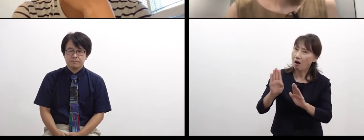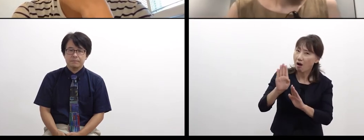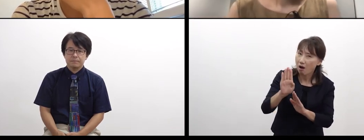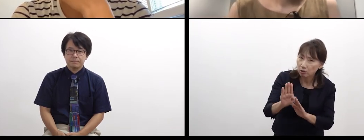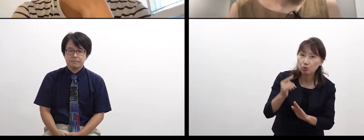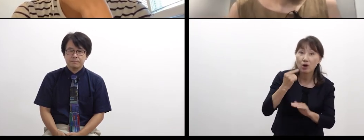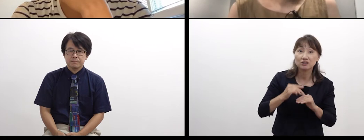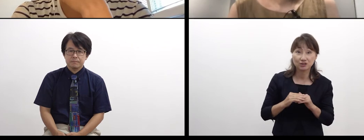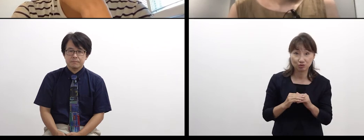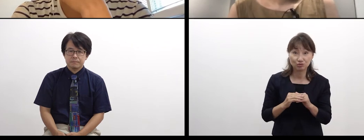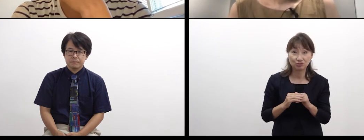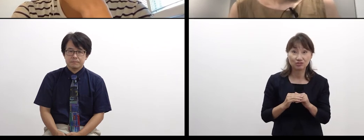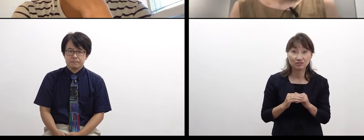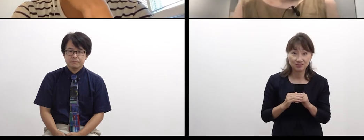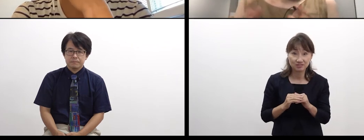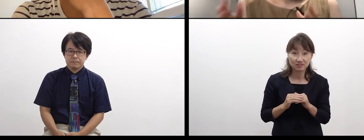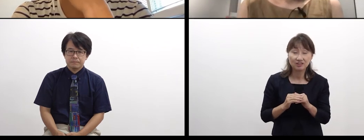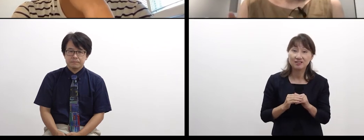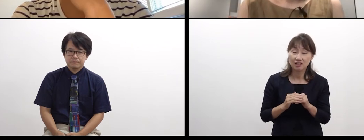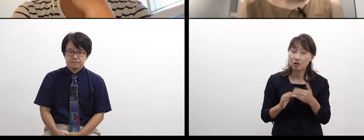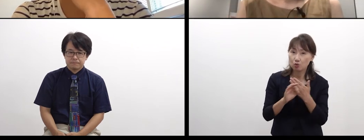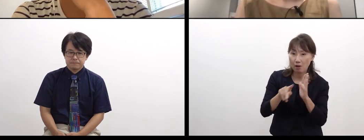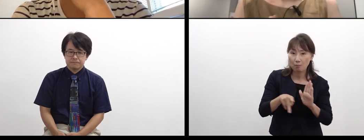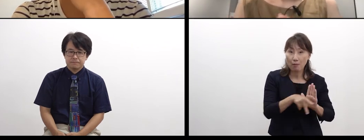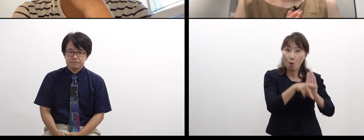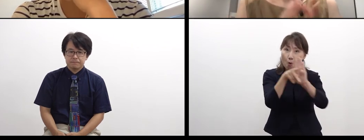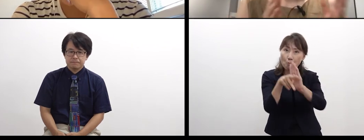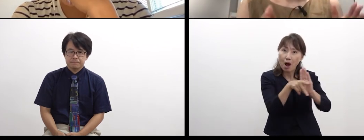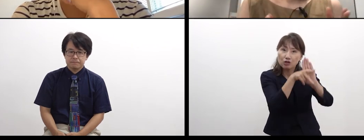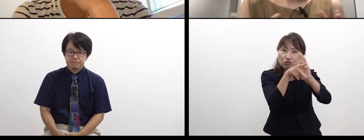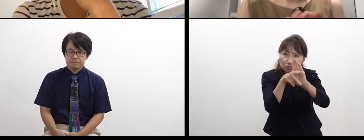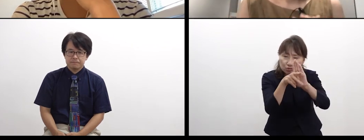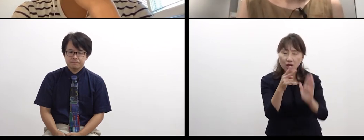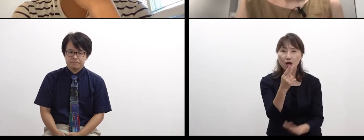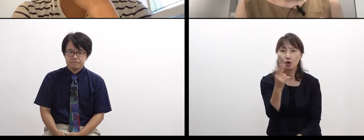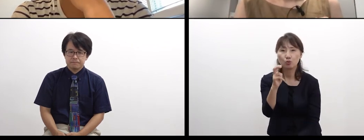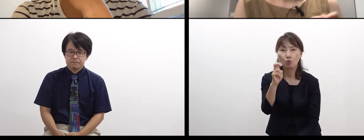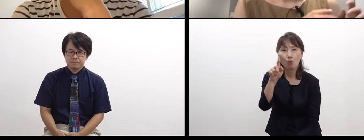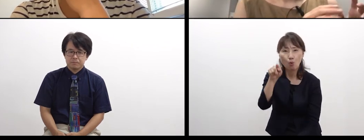Even if it’s a performance, a drawing,